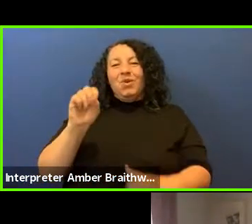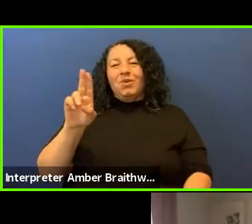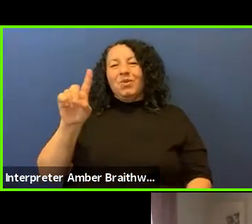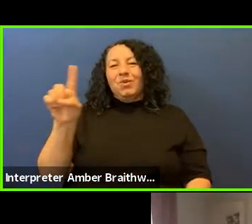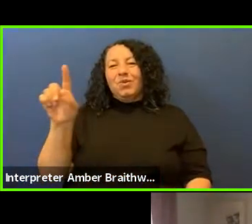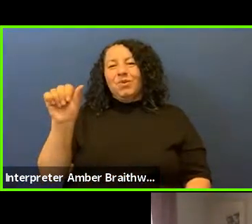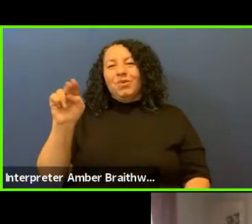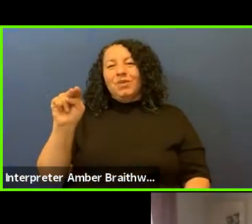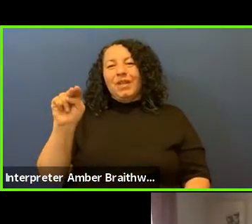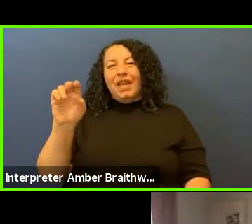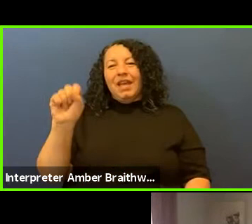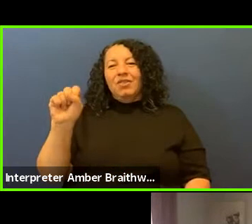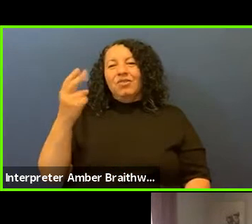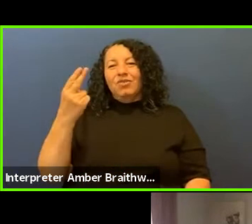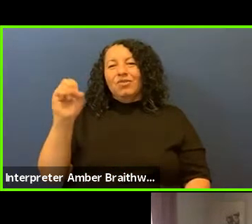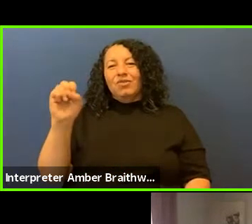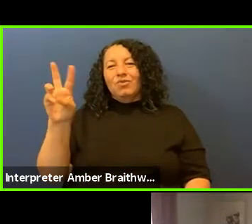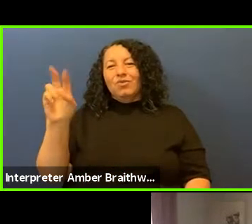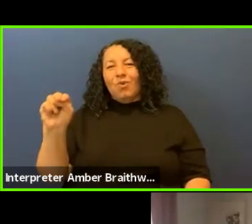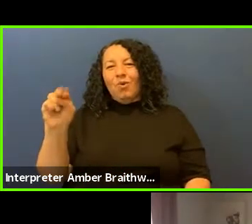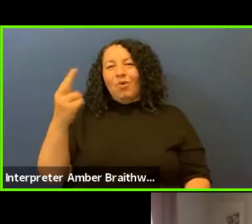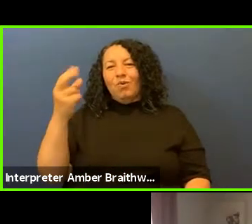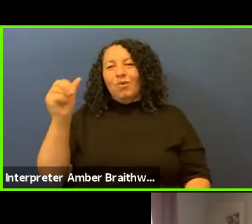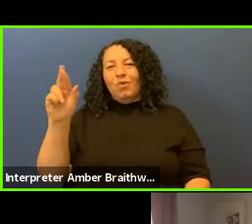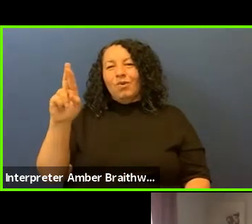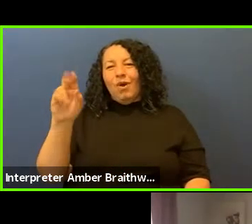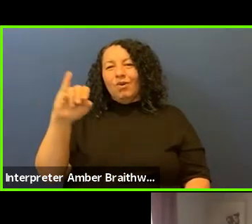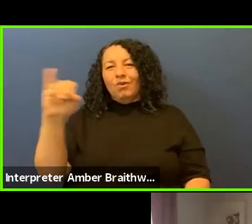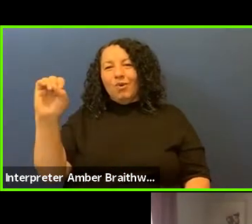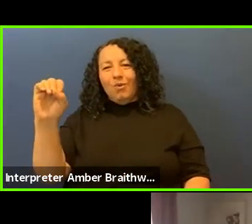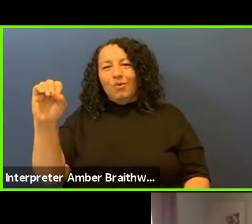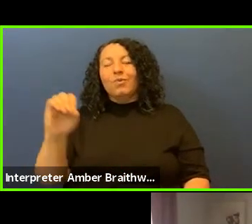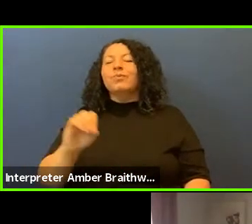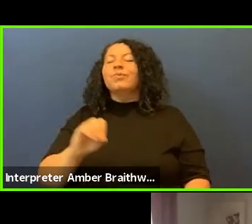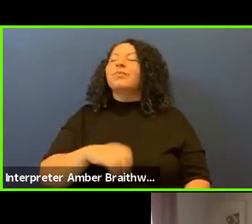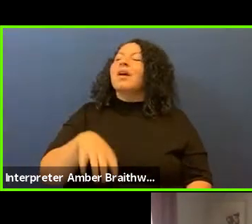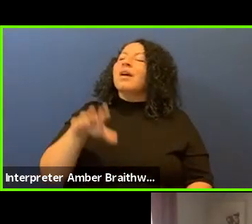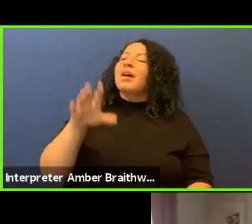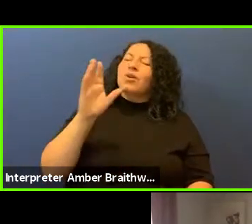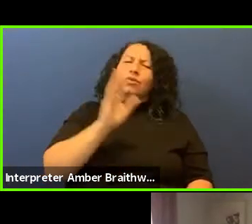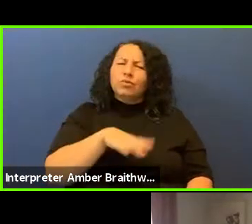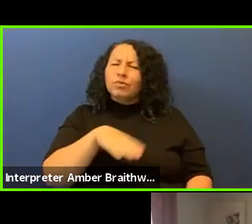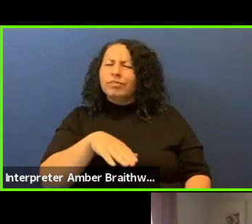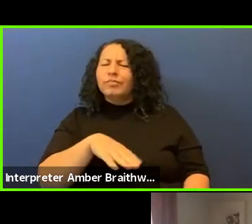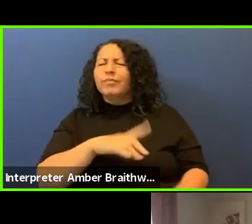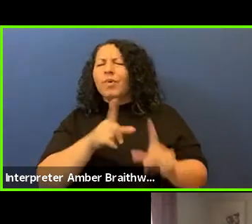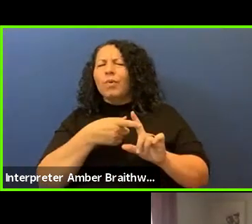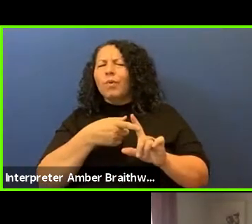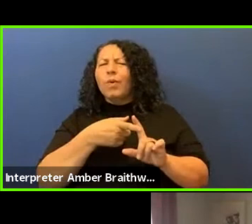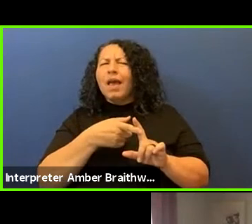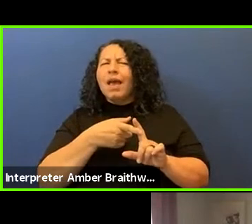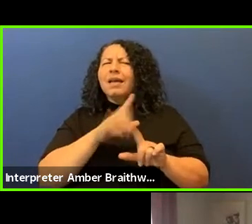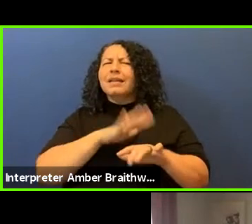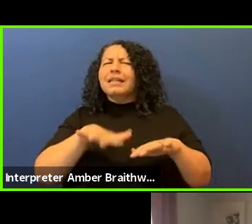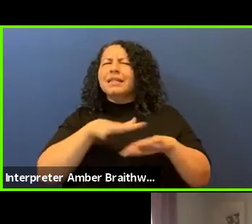Suzan, when Indigenous Peoples look at reckoning, we look at historical accounting